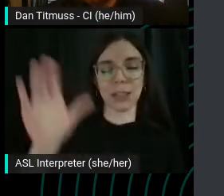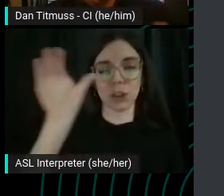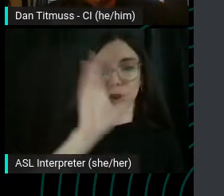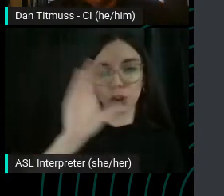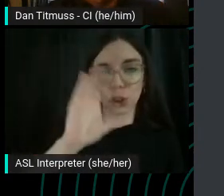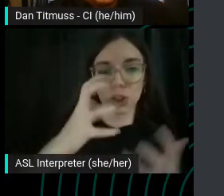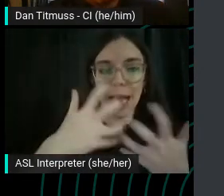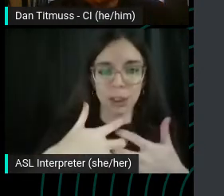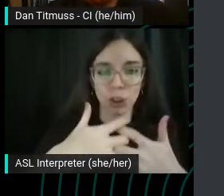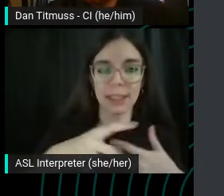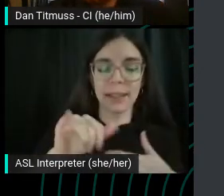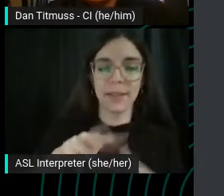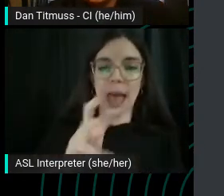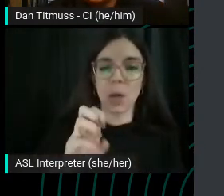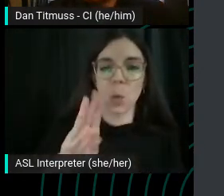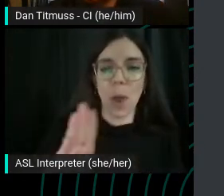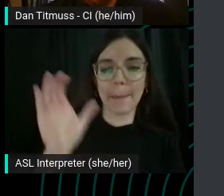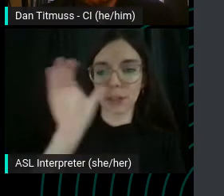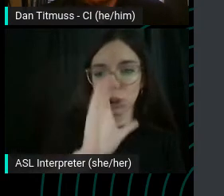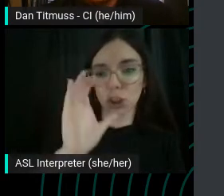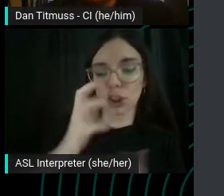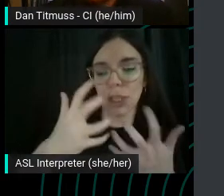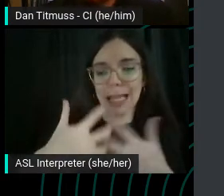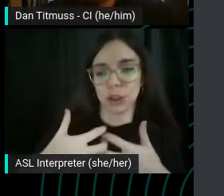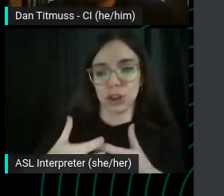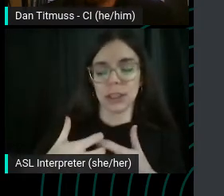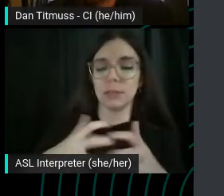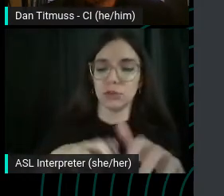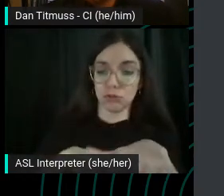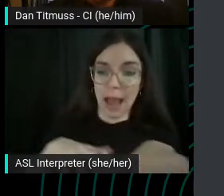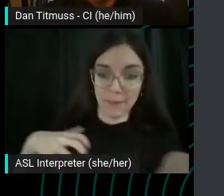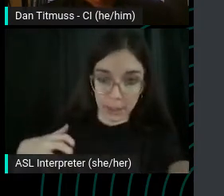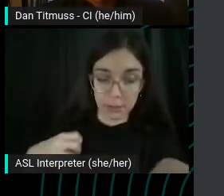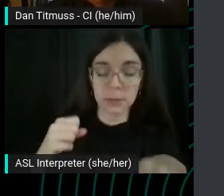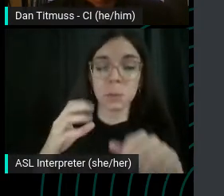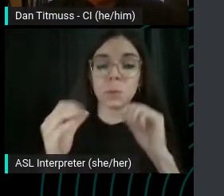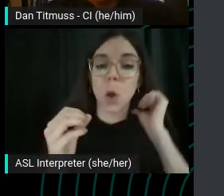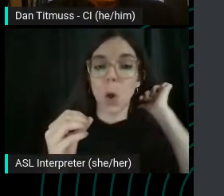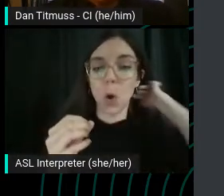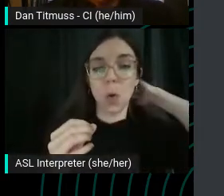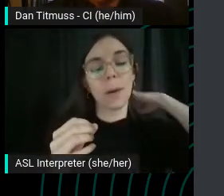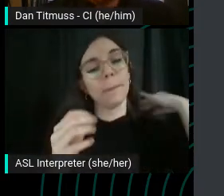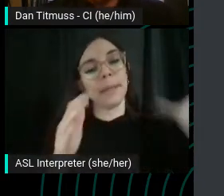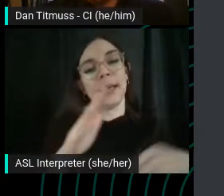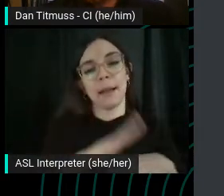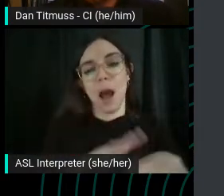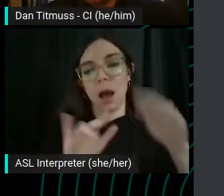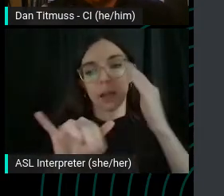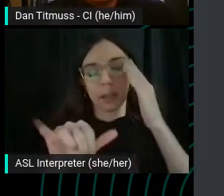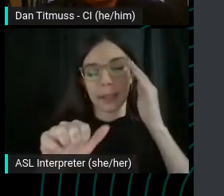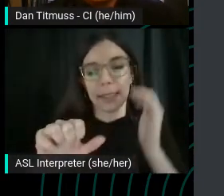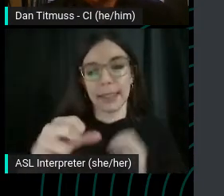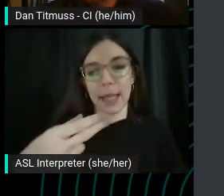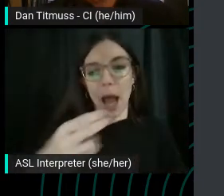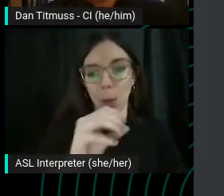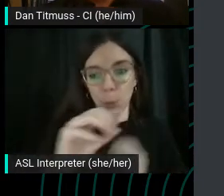That web search engine traffic, and so Bing, and Yahoo! and Yandex, which is a Russian search engine,